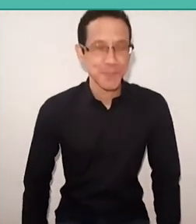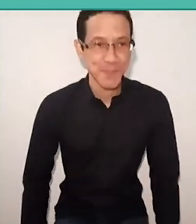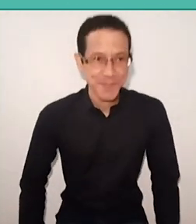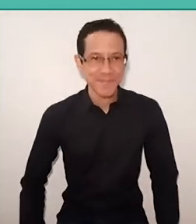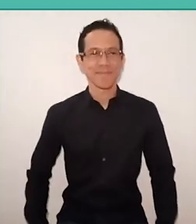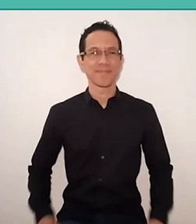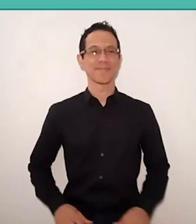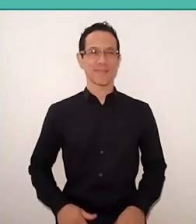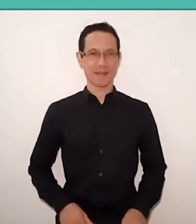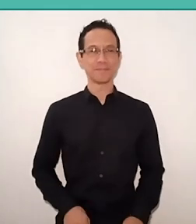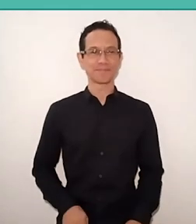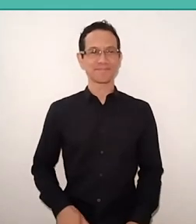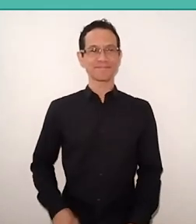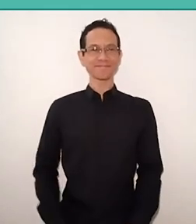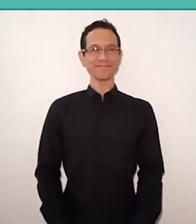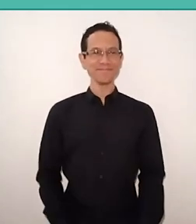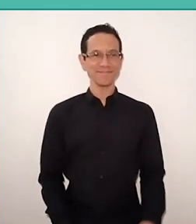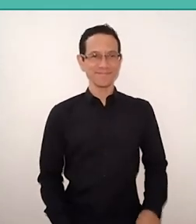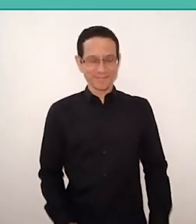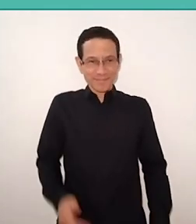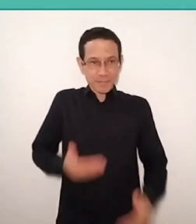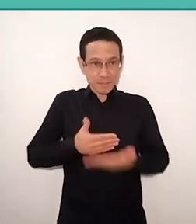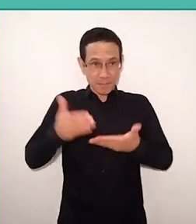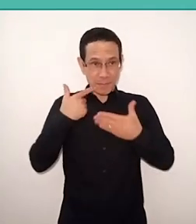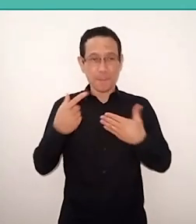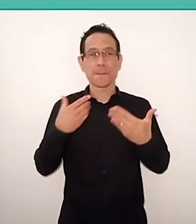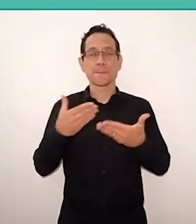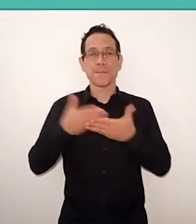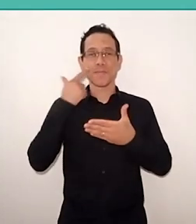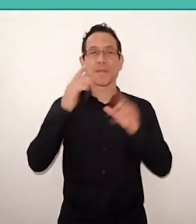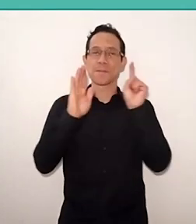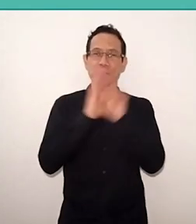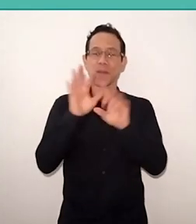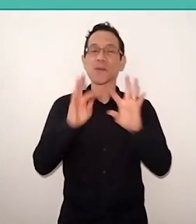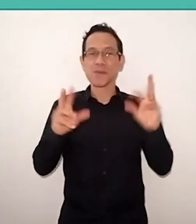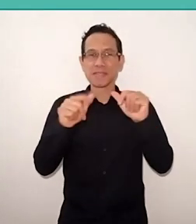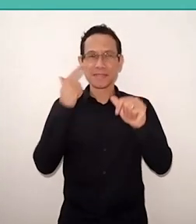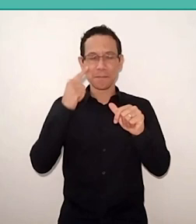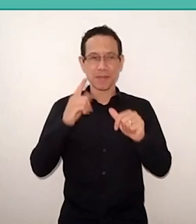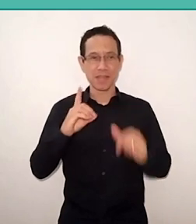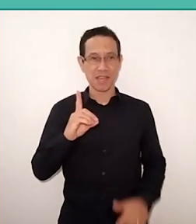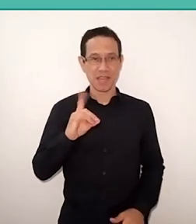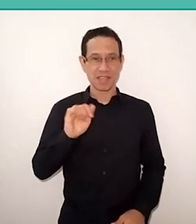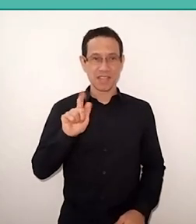taking the cue of the question about dialogicity, that Sergio responded so well, and say the following: